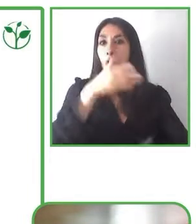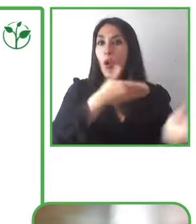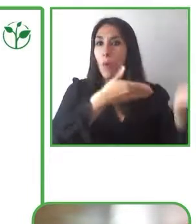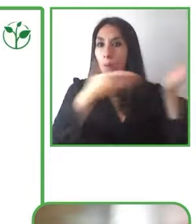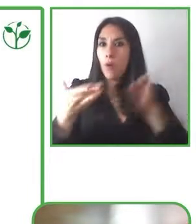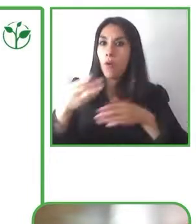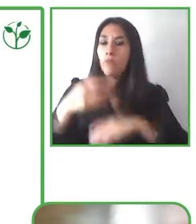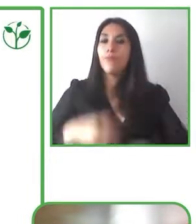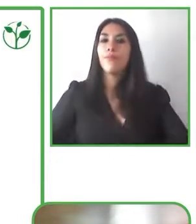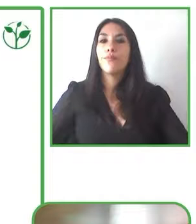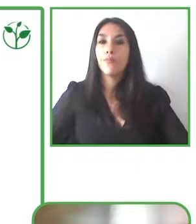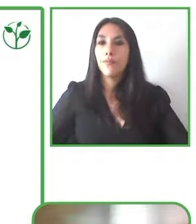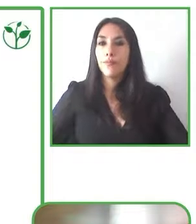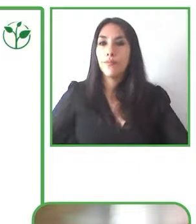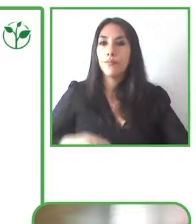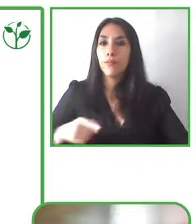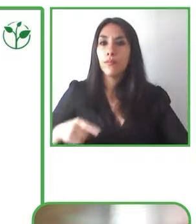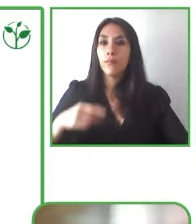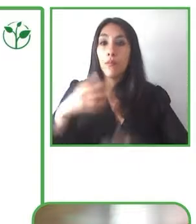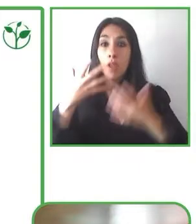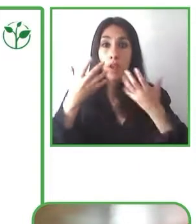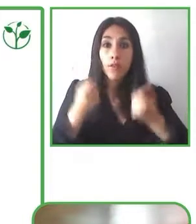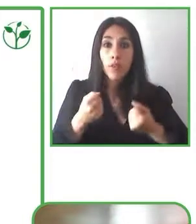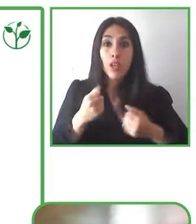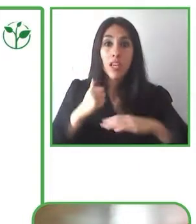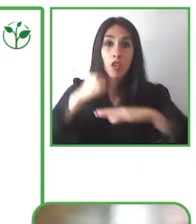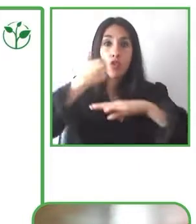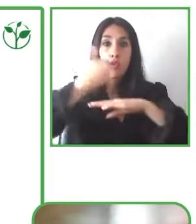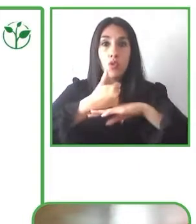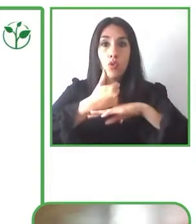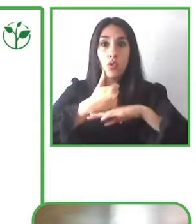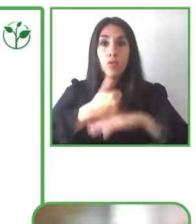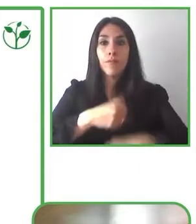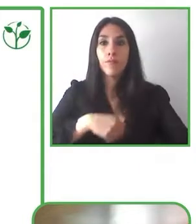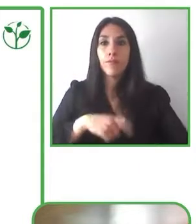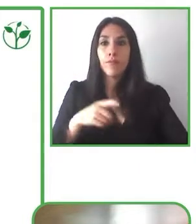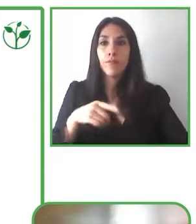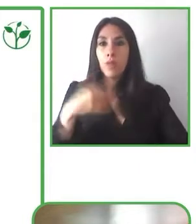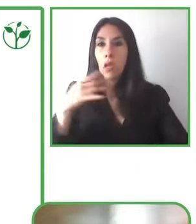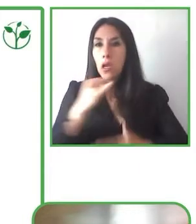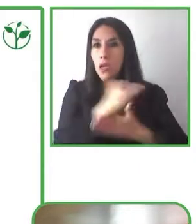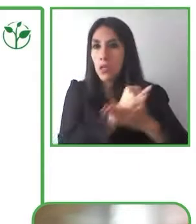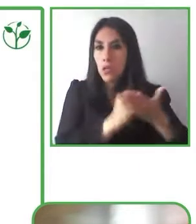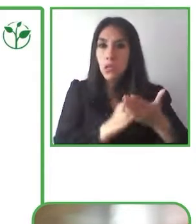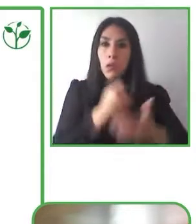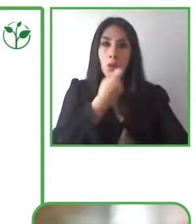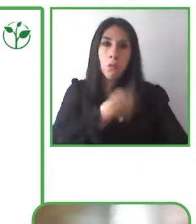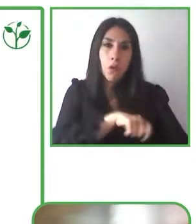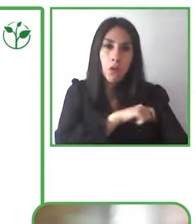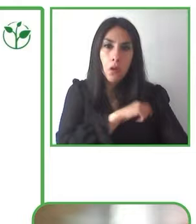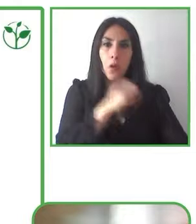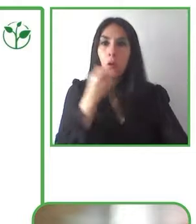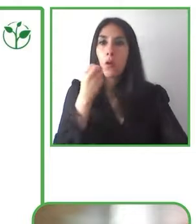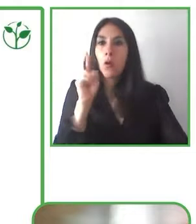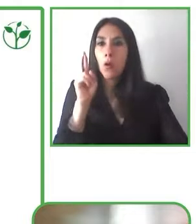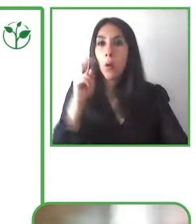us work. If the directors of the main Spanish contemporary art museums or even if the presidency is held